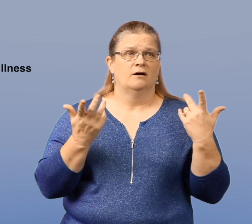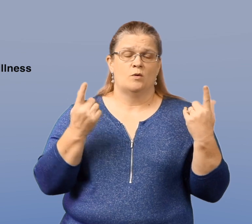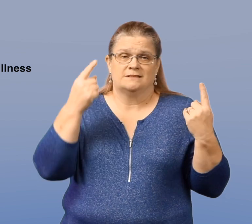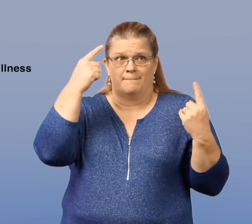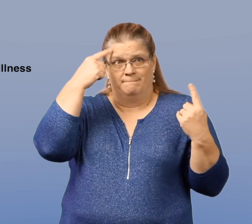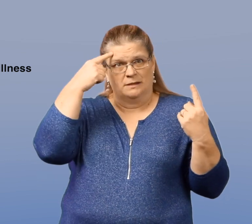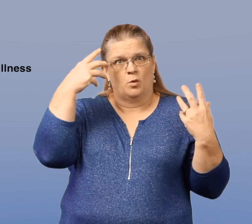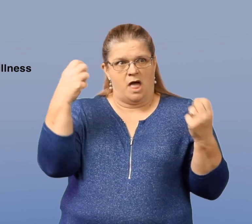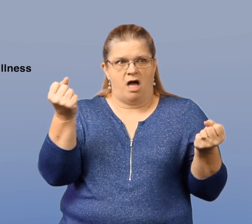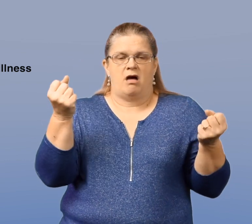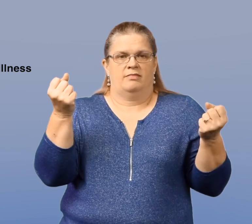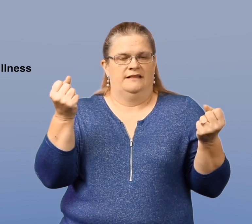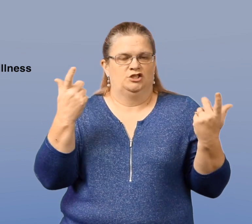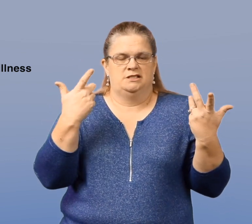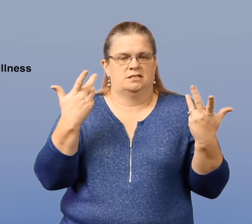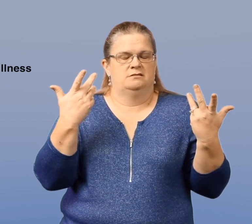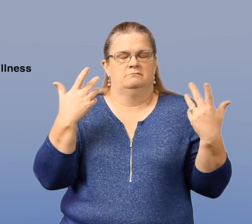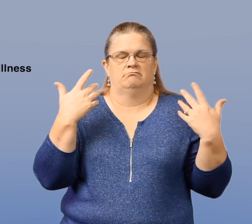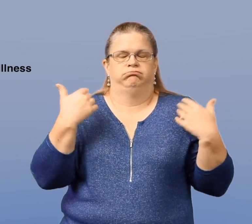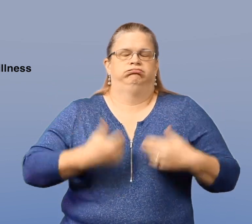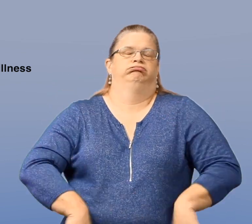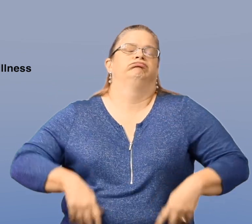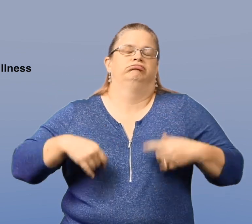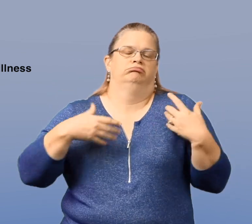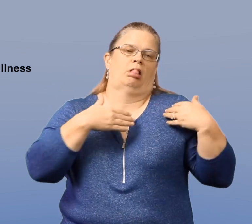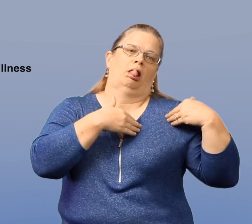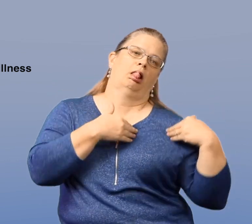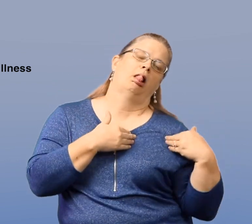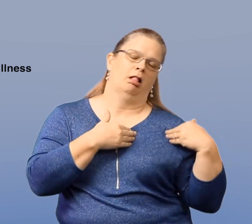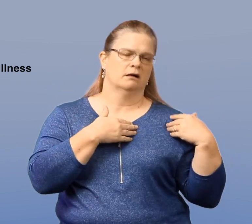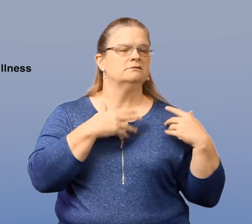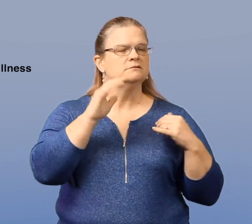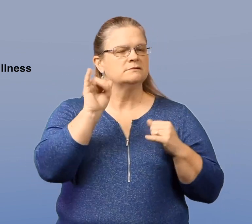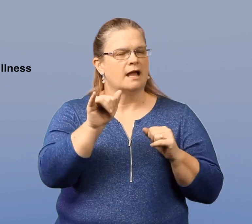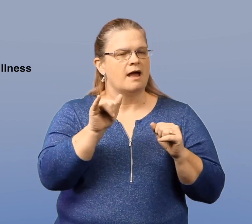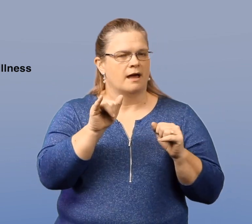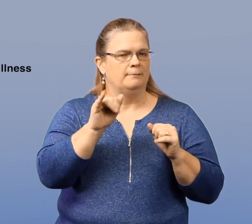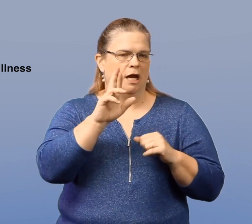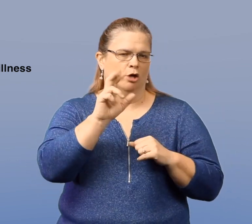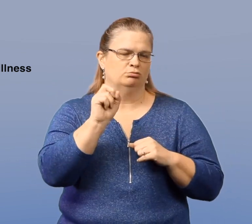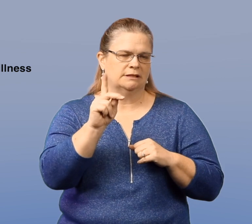or even a mental health issue that is severe, can be a risk factor.